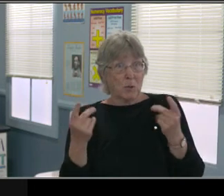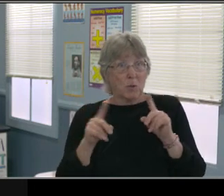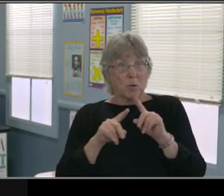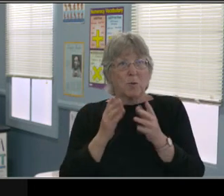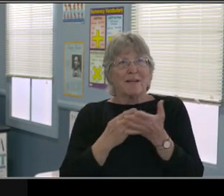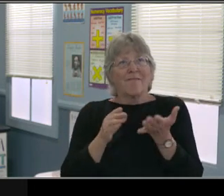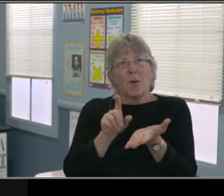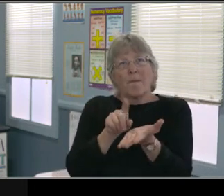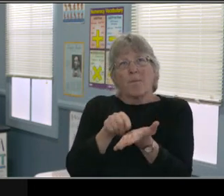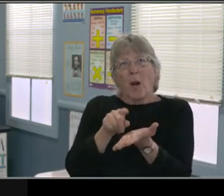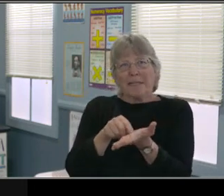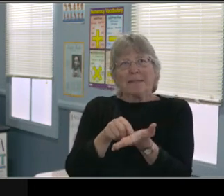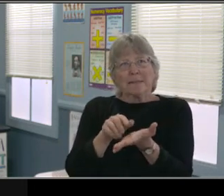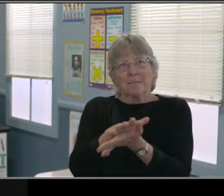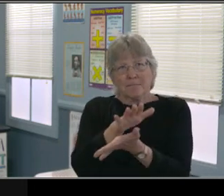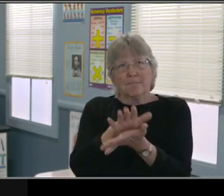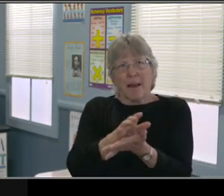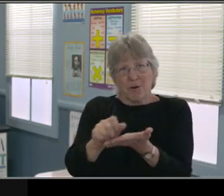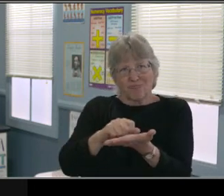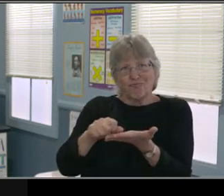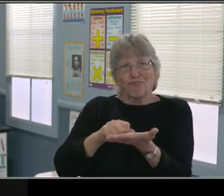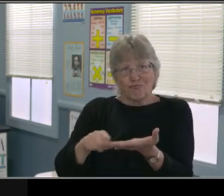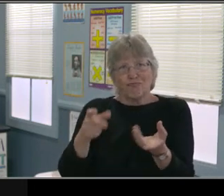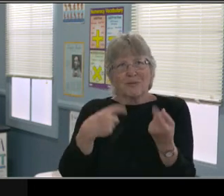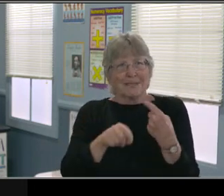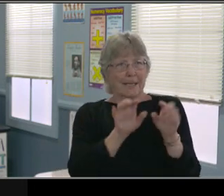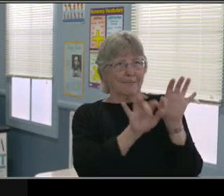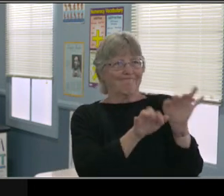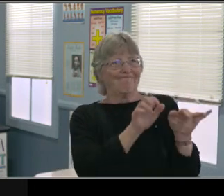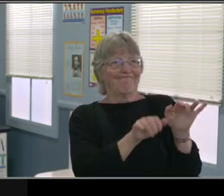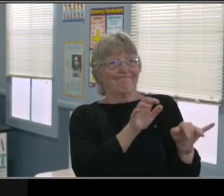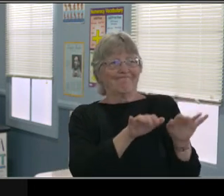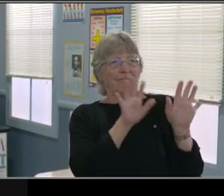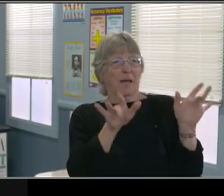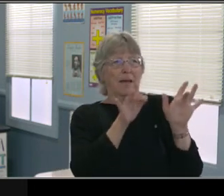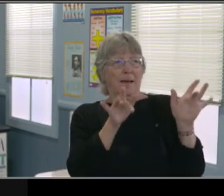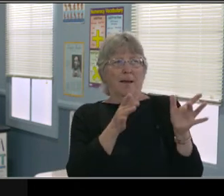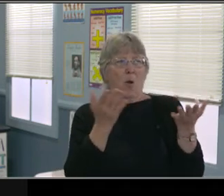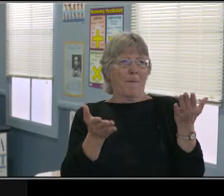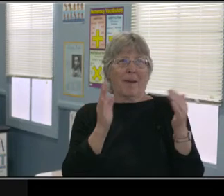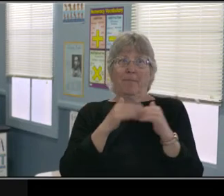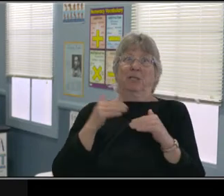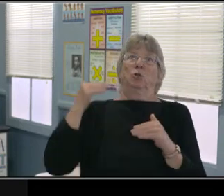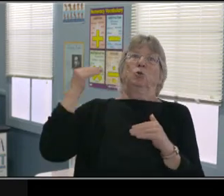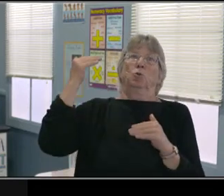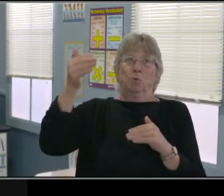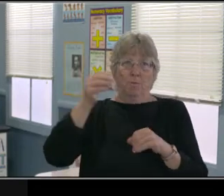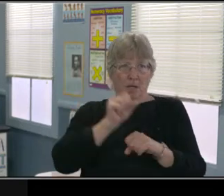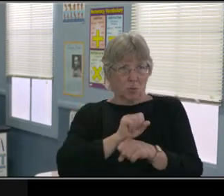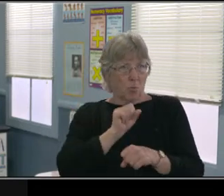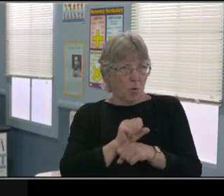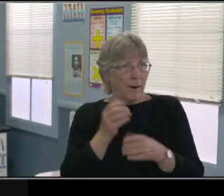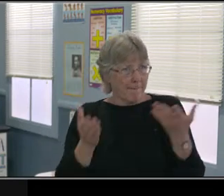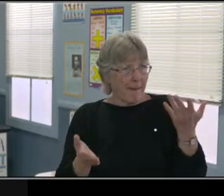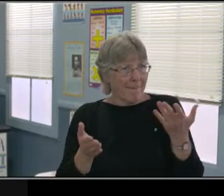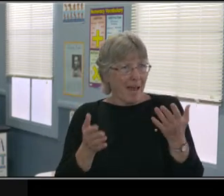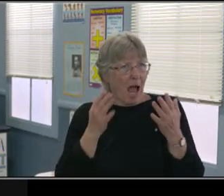but we wanna make sure that they have the tools they need to meet those standards. I put breakout rooms on here because,